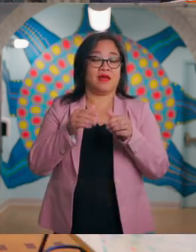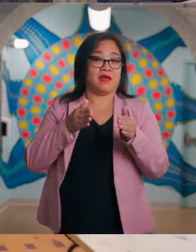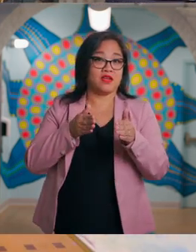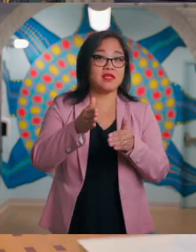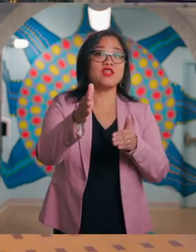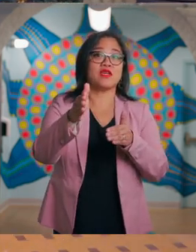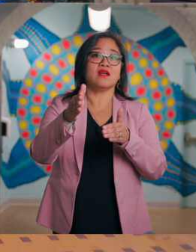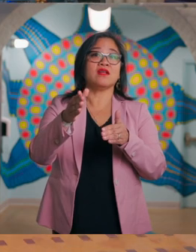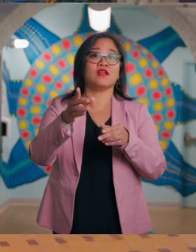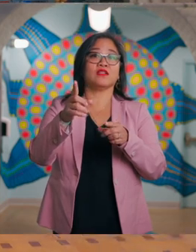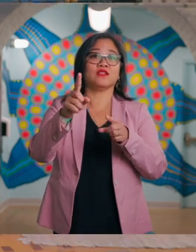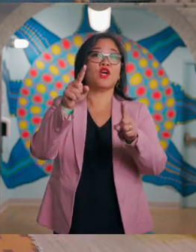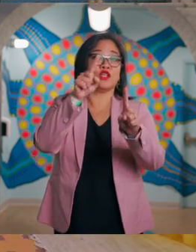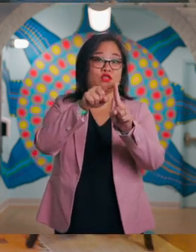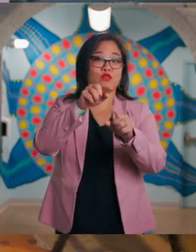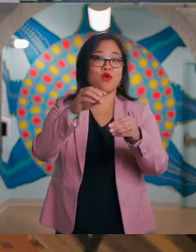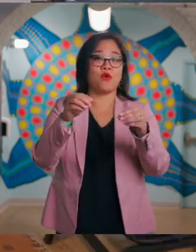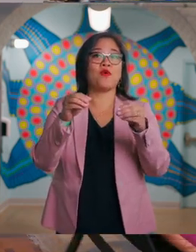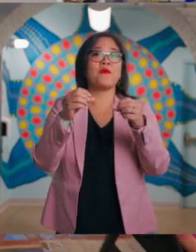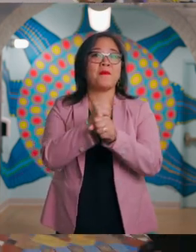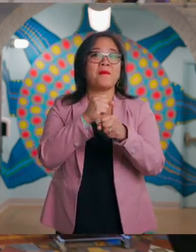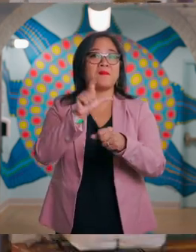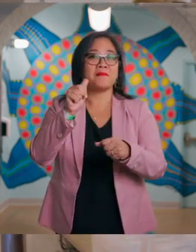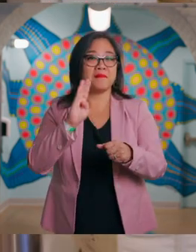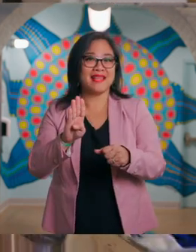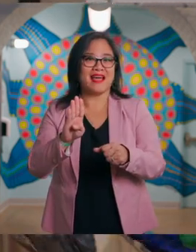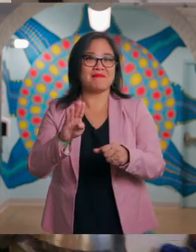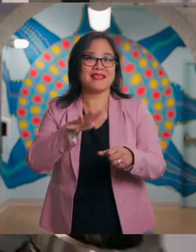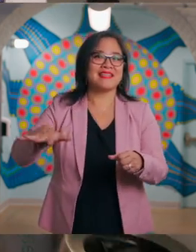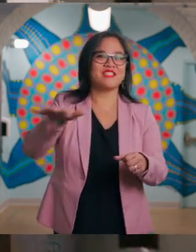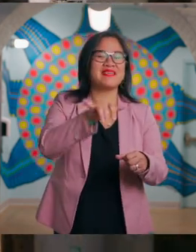Continue from here to Make Lab, a space that is similar to Makeshop in the Children's Museum.